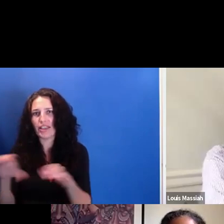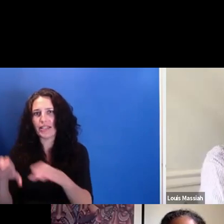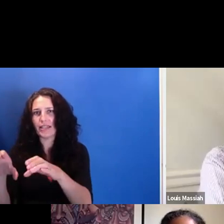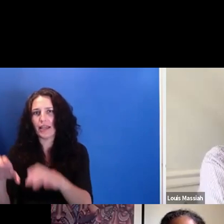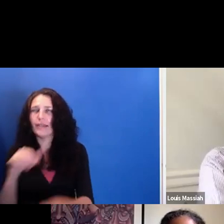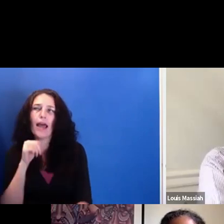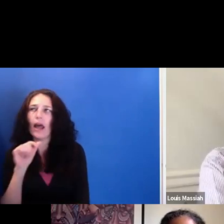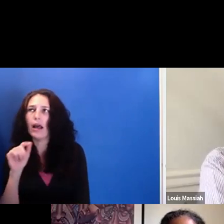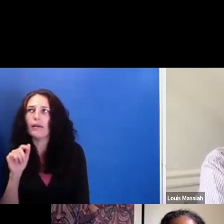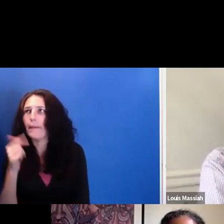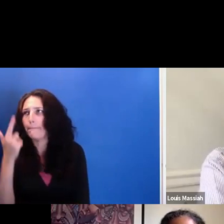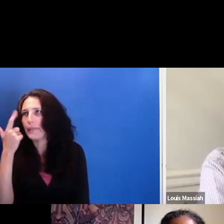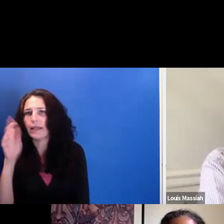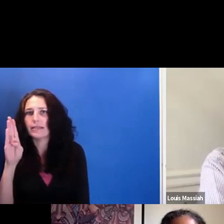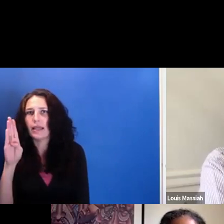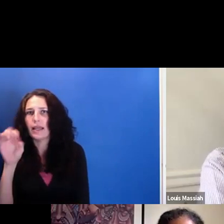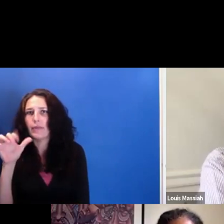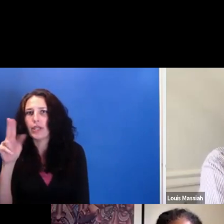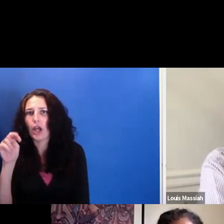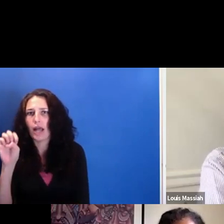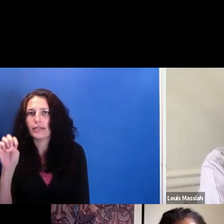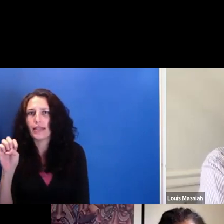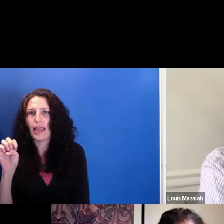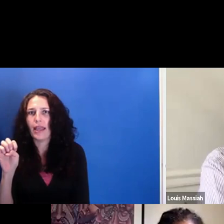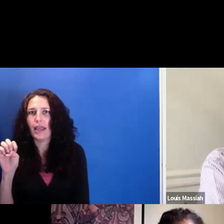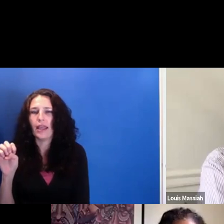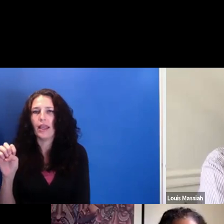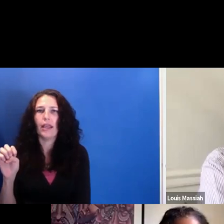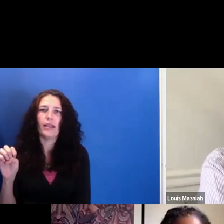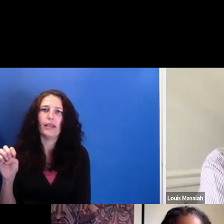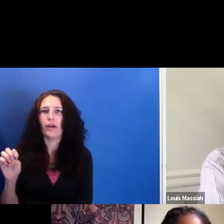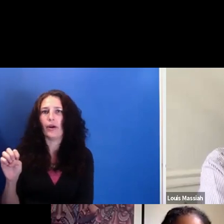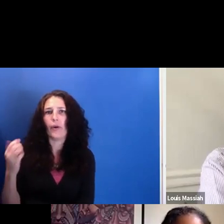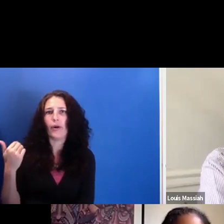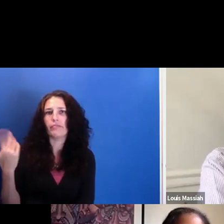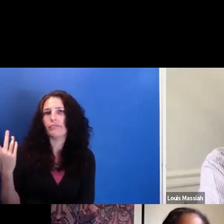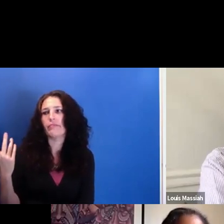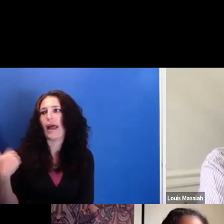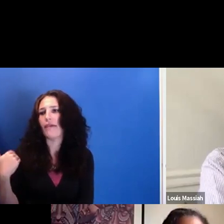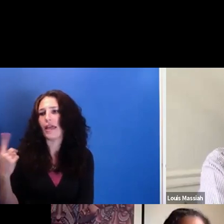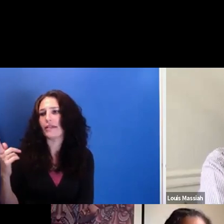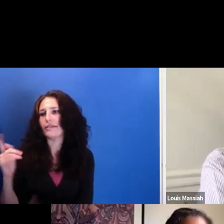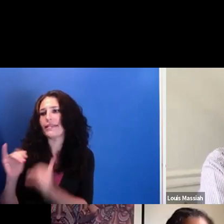that girls in the ghetto that got three kids by different baby daddies don't have. We have those visions too.